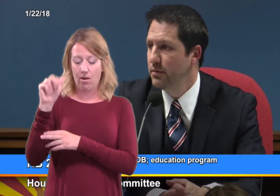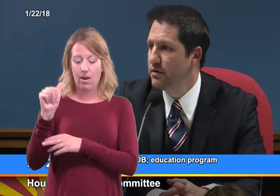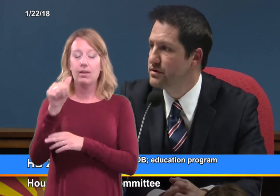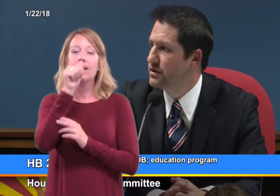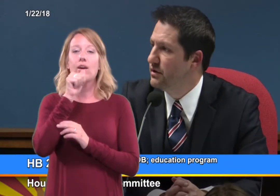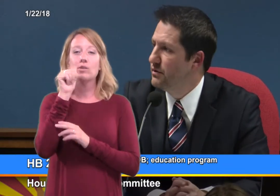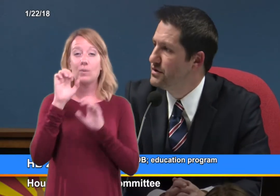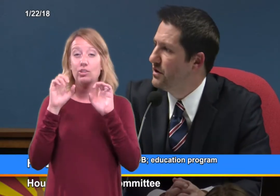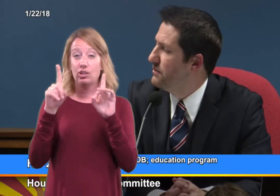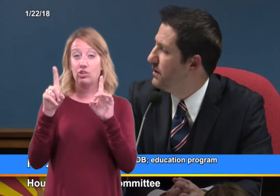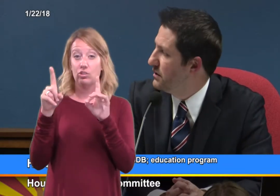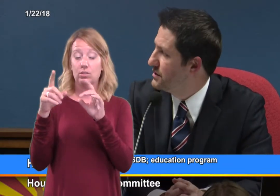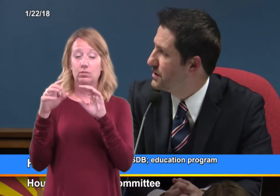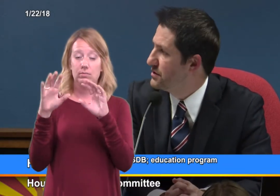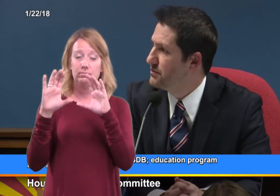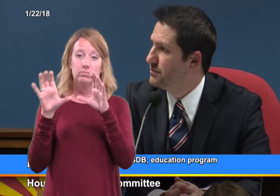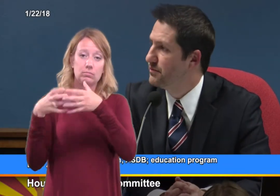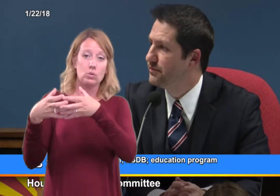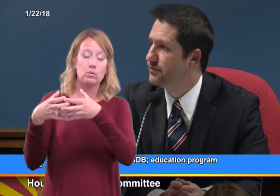Members, is there any final discussion?